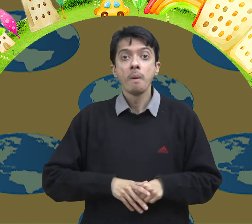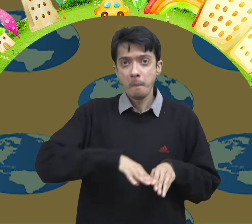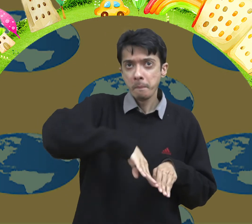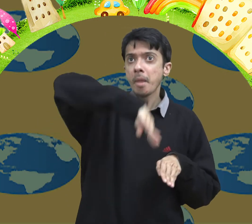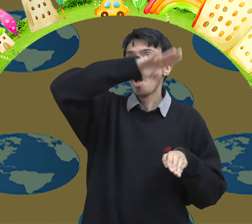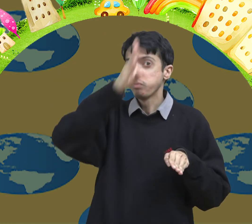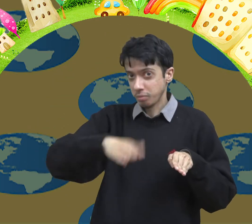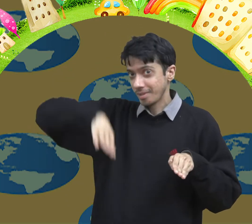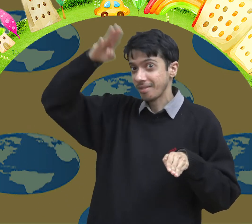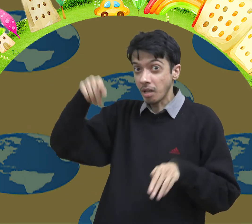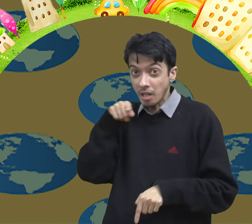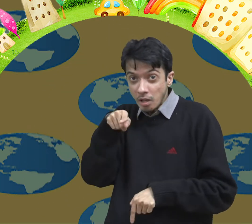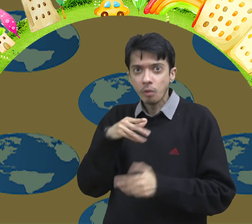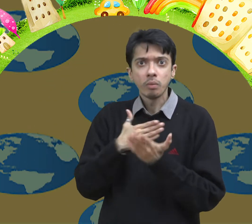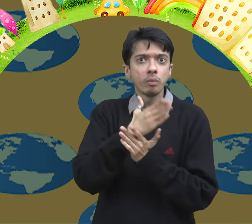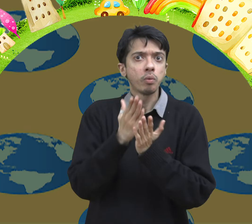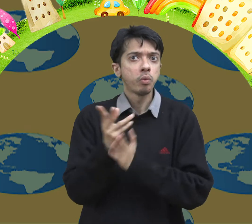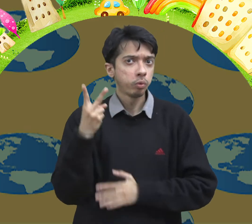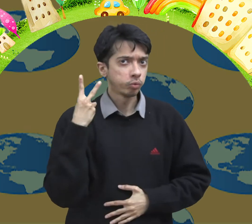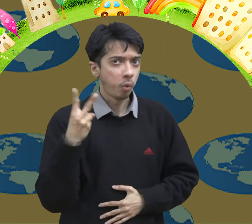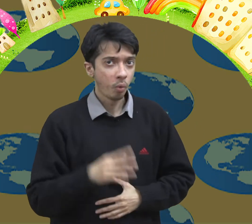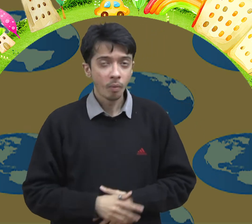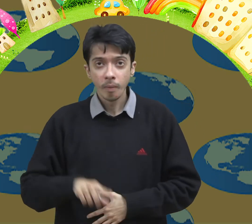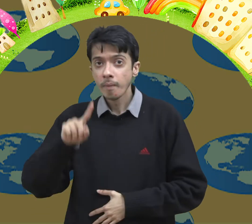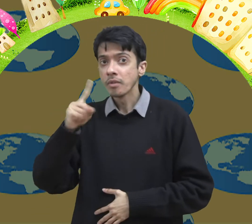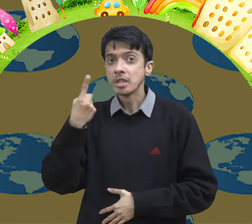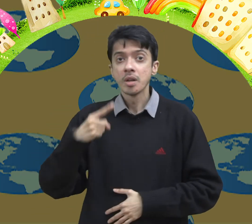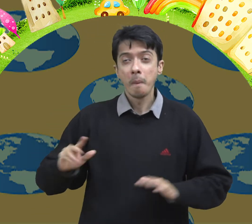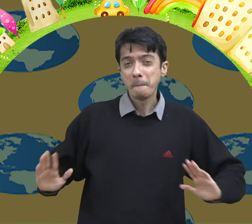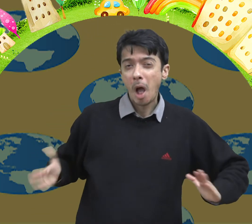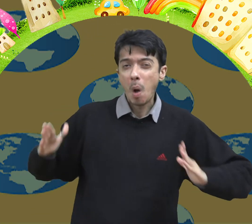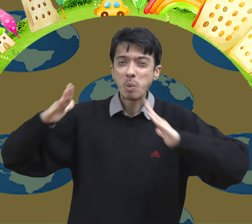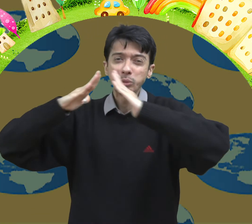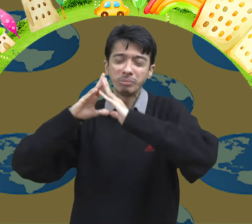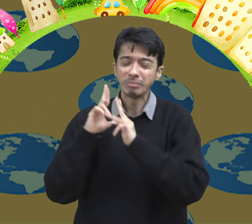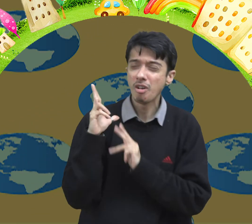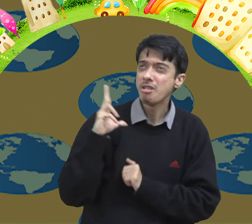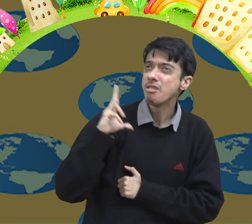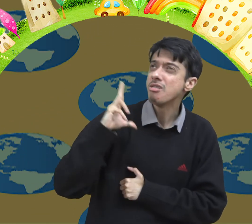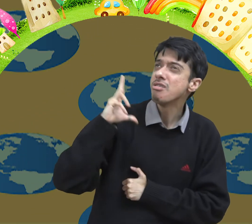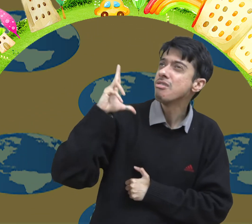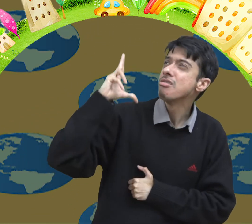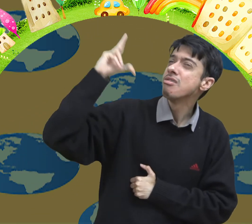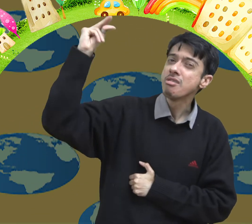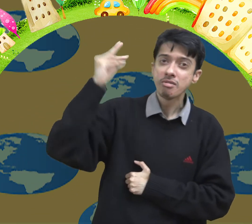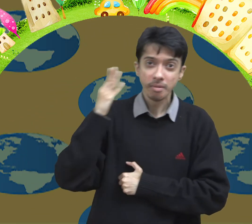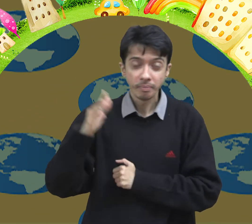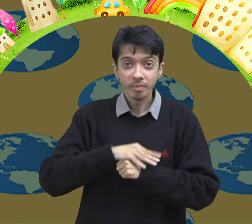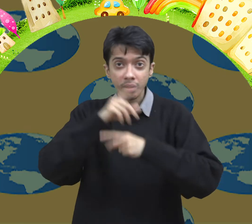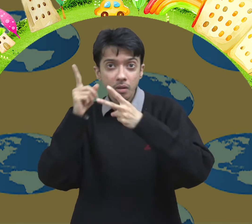2 Mountain- Mountains are of two types tall peaks are called mountains